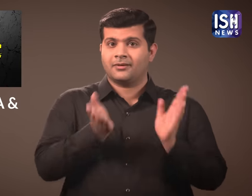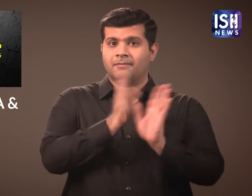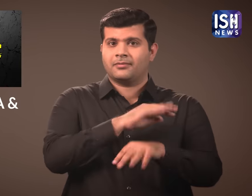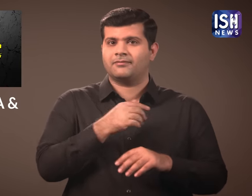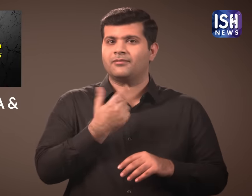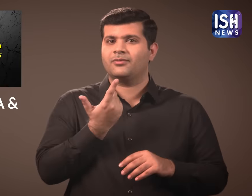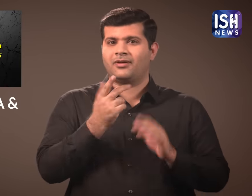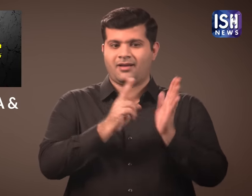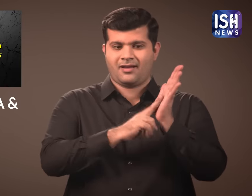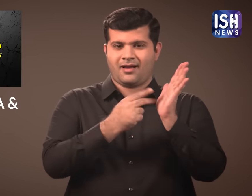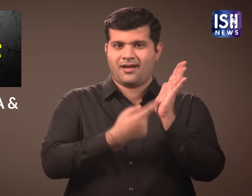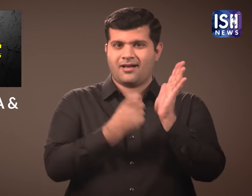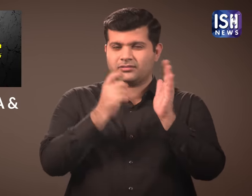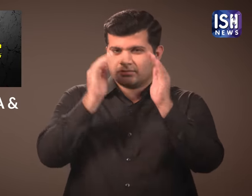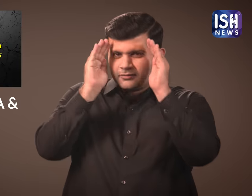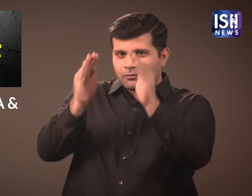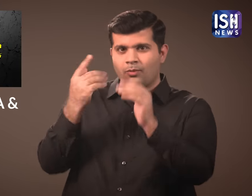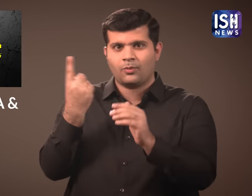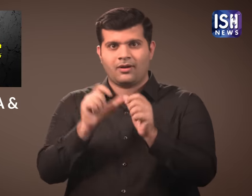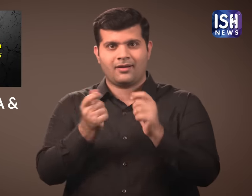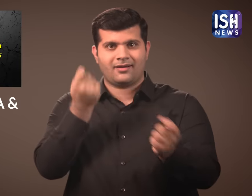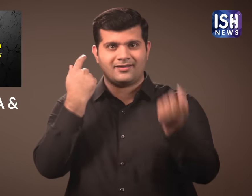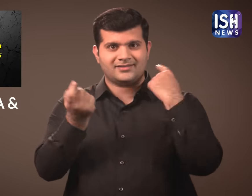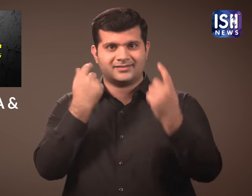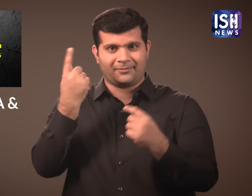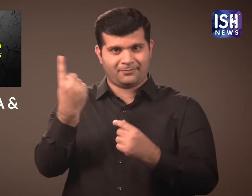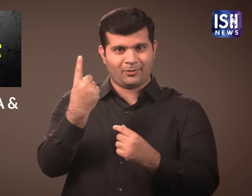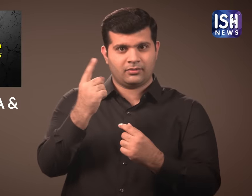Earlier the NRC was only for Assam, right?